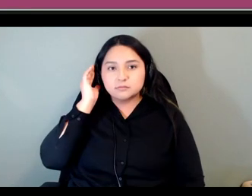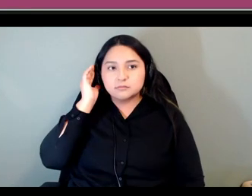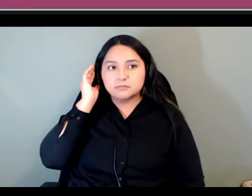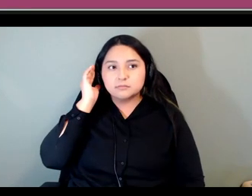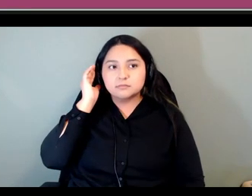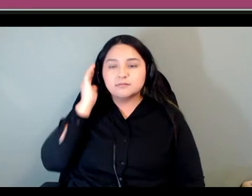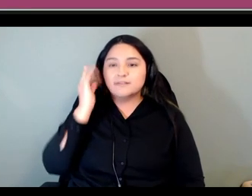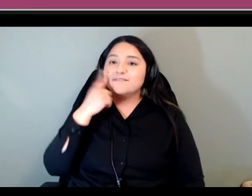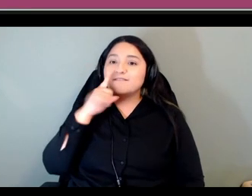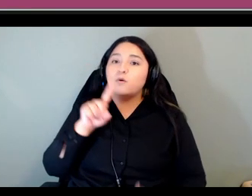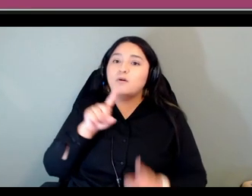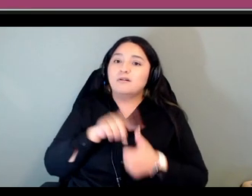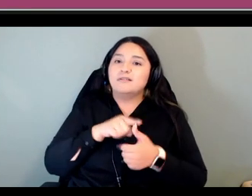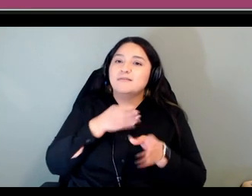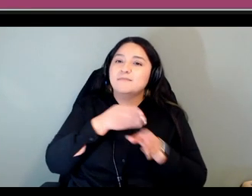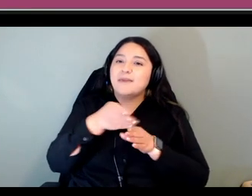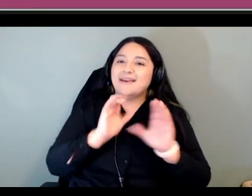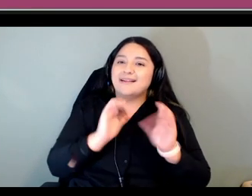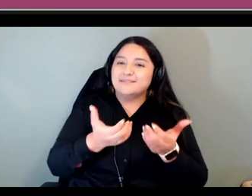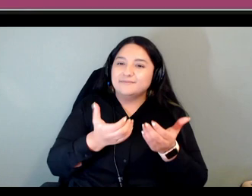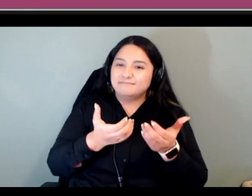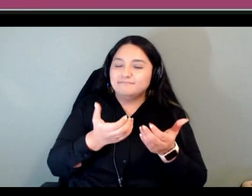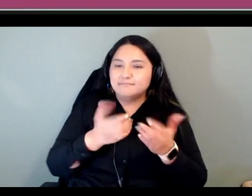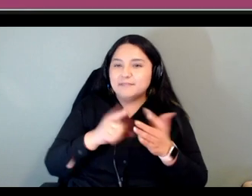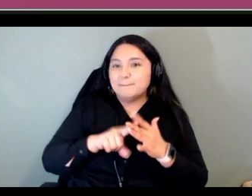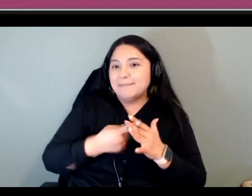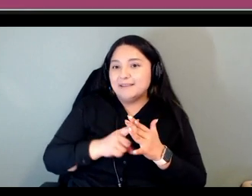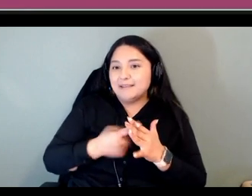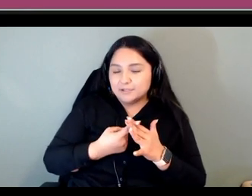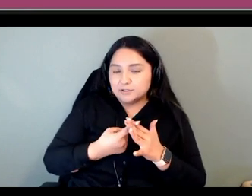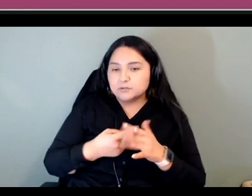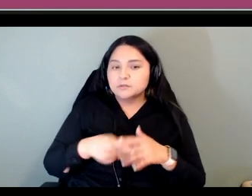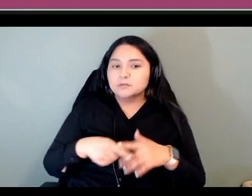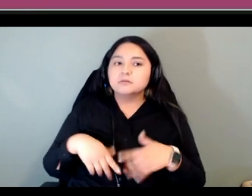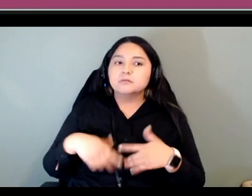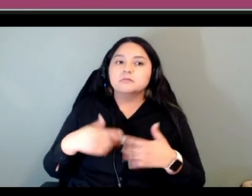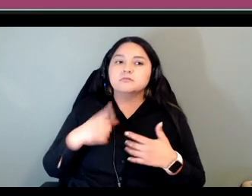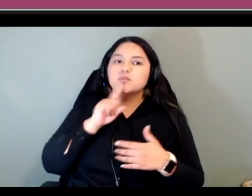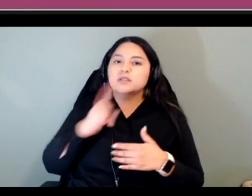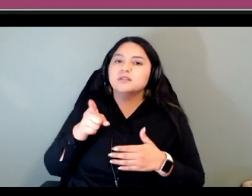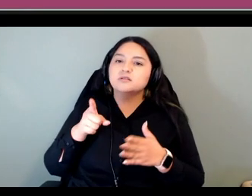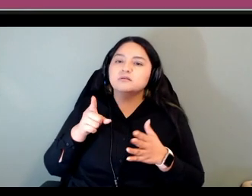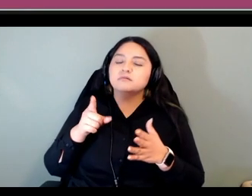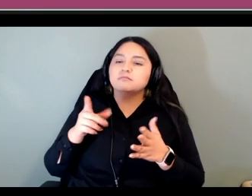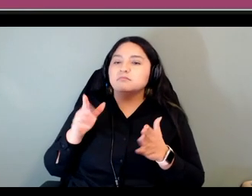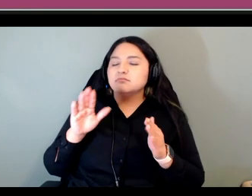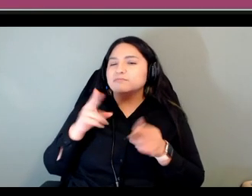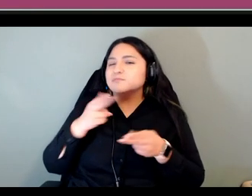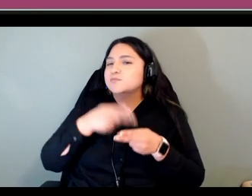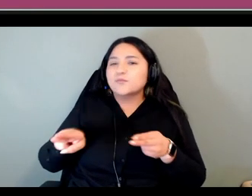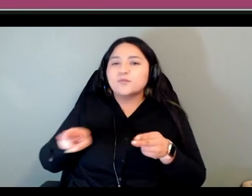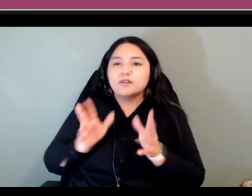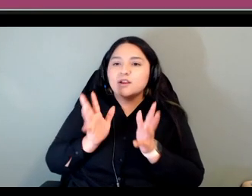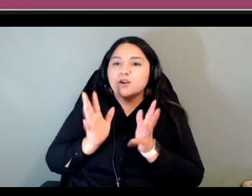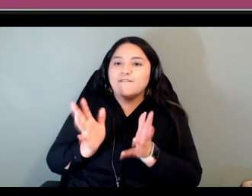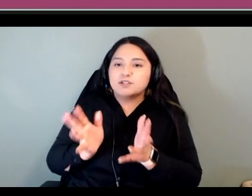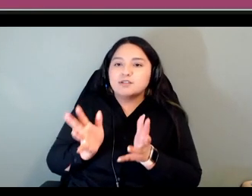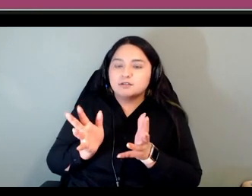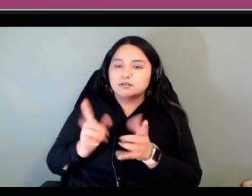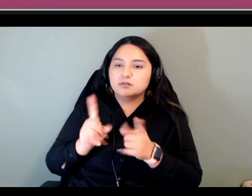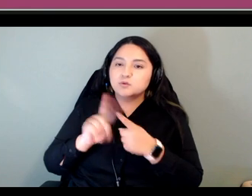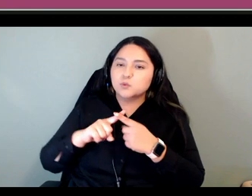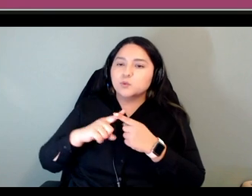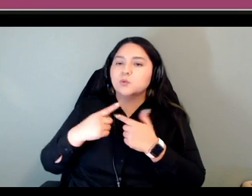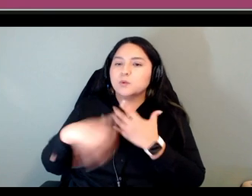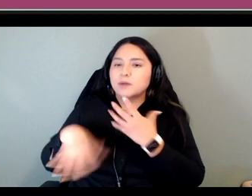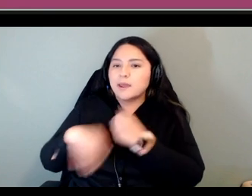presenting short conversations um to build vocabulary and conversations as olivia was